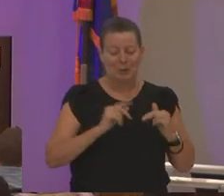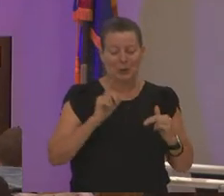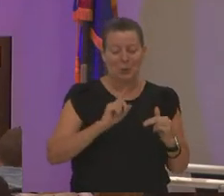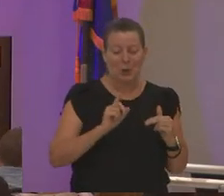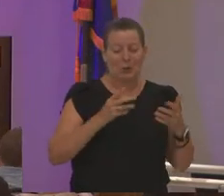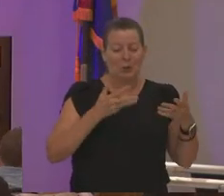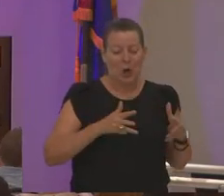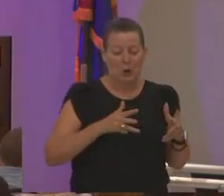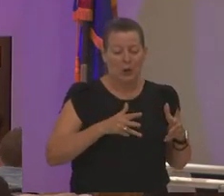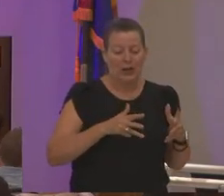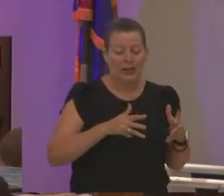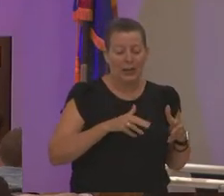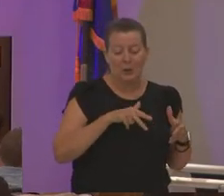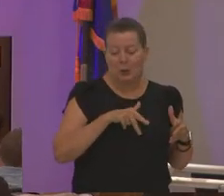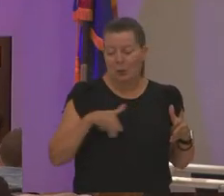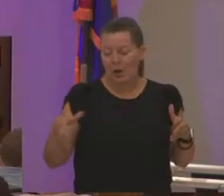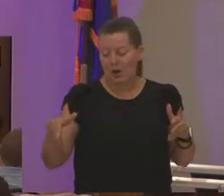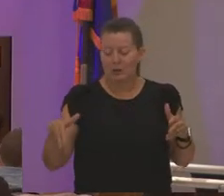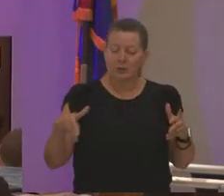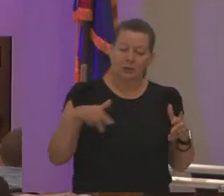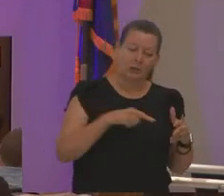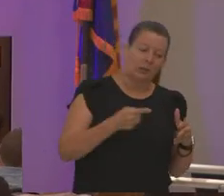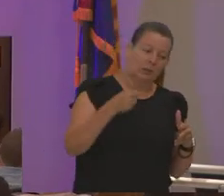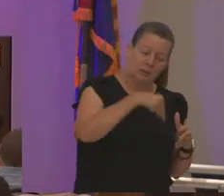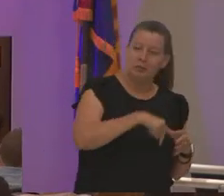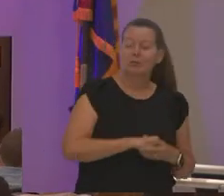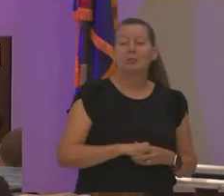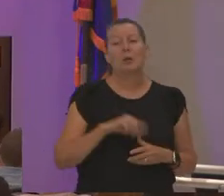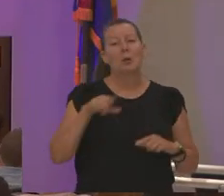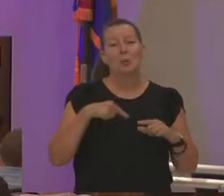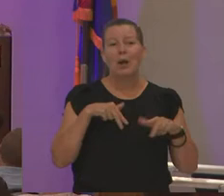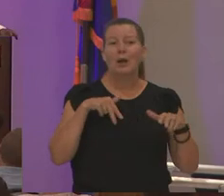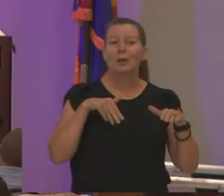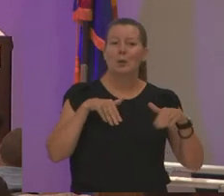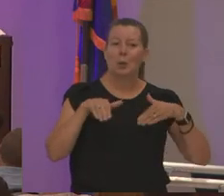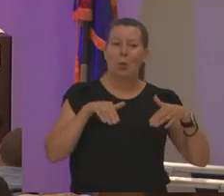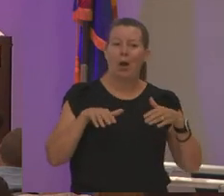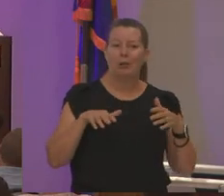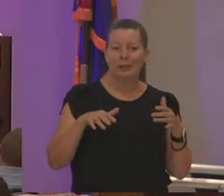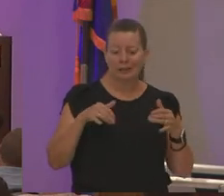and so you know that's not bad but you know when when you're walking in stilettos every step counts